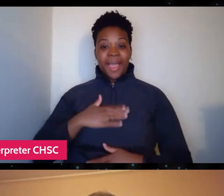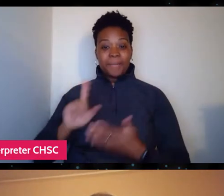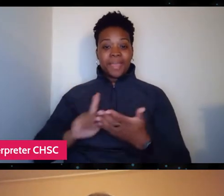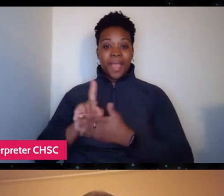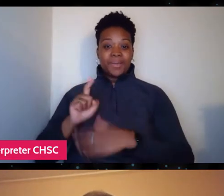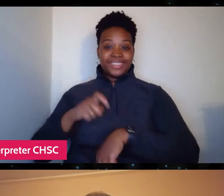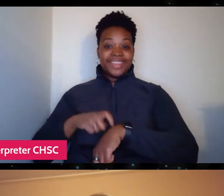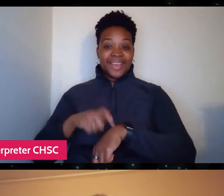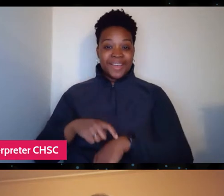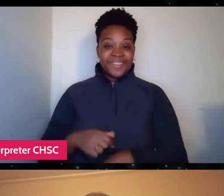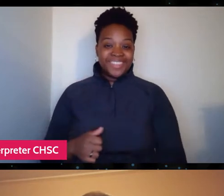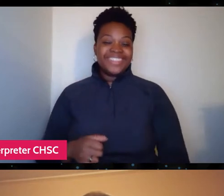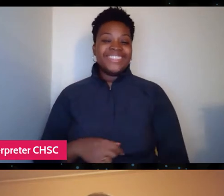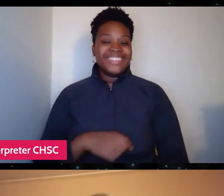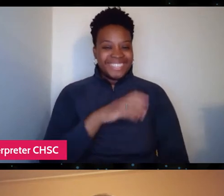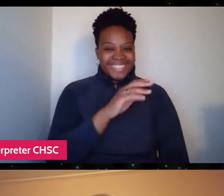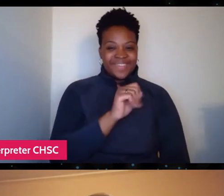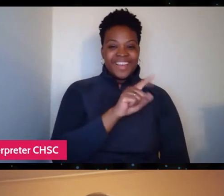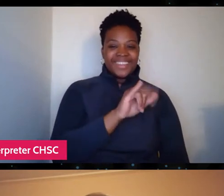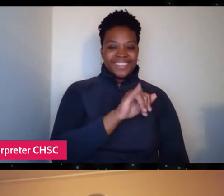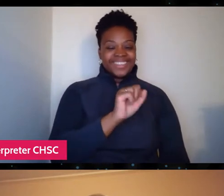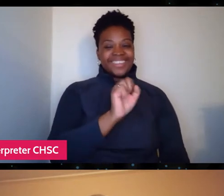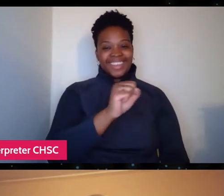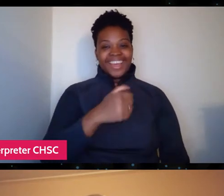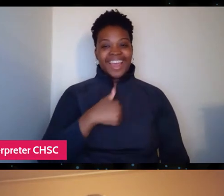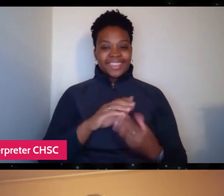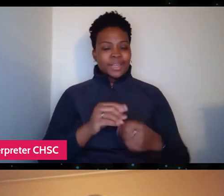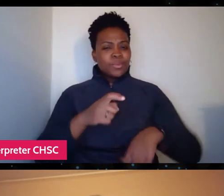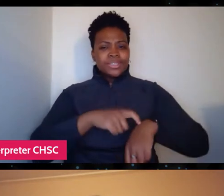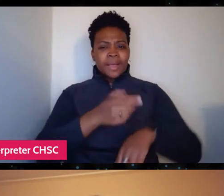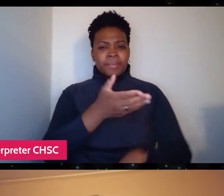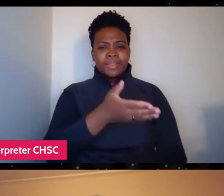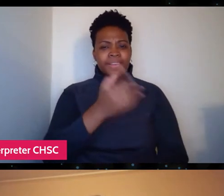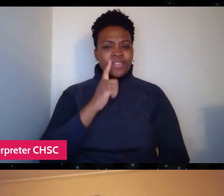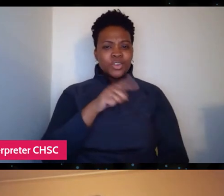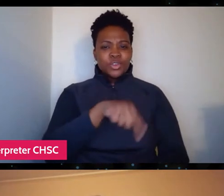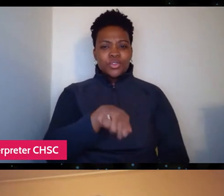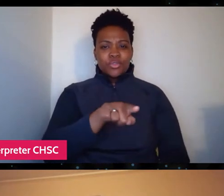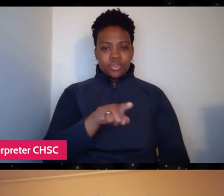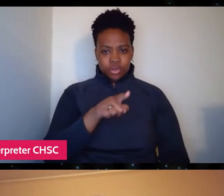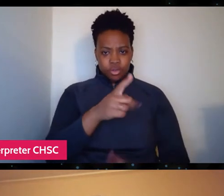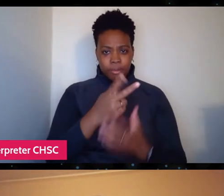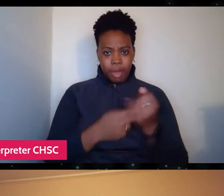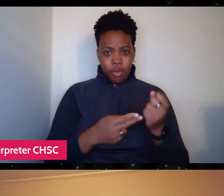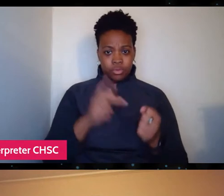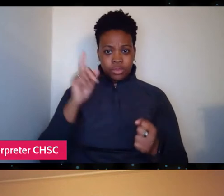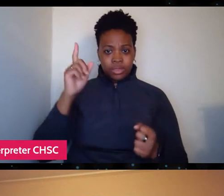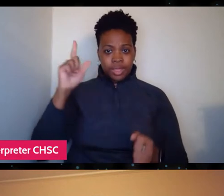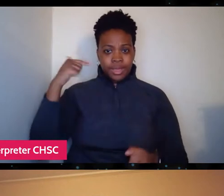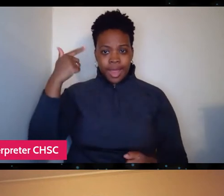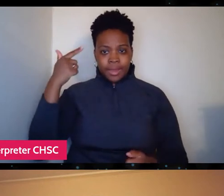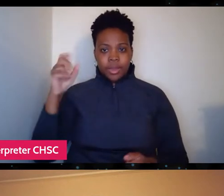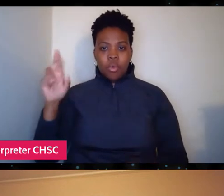Yeah, I have to say what time is it there for you guys? 'Cause you guys are both, are you in London or outside of London?